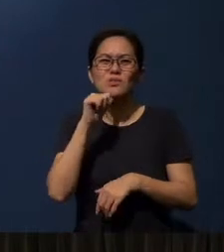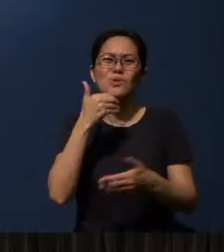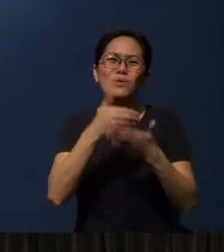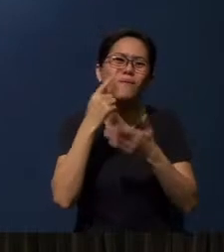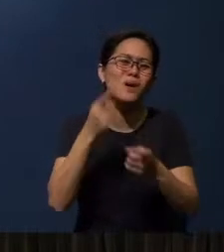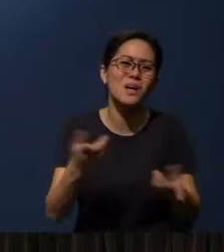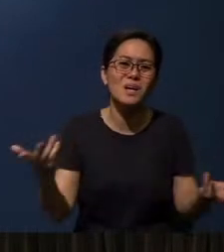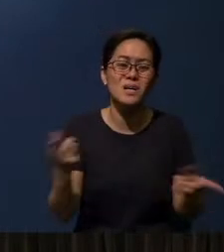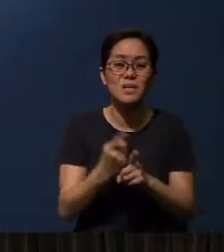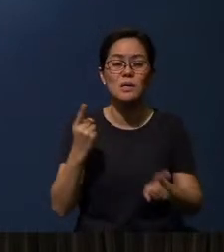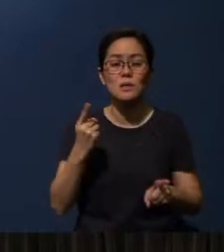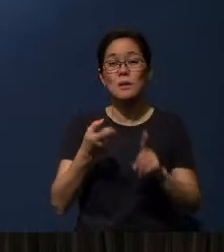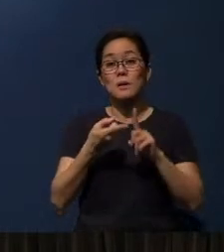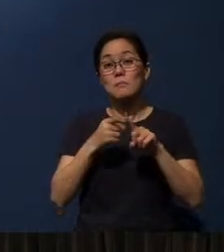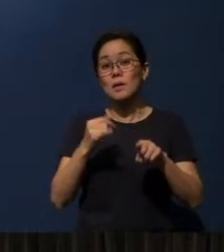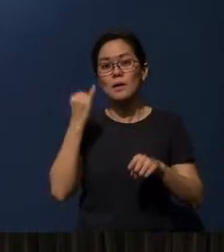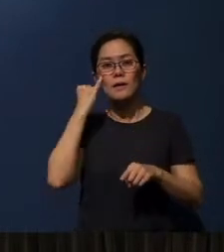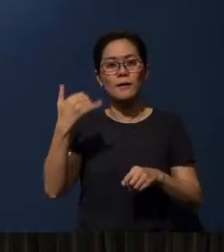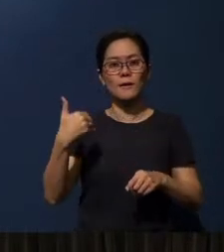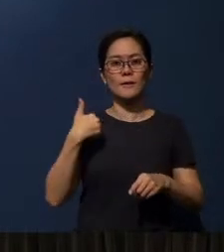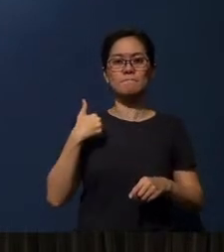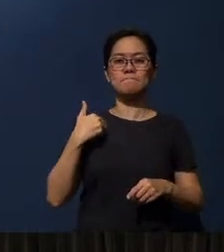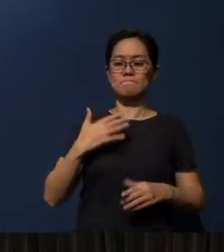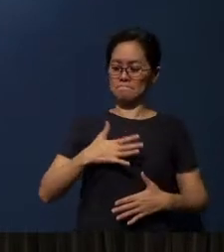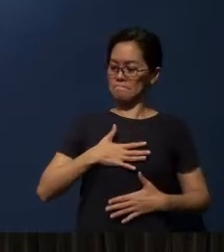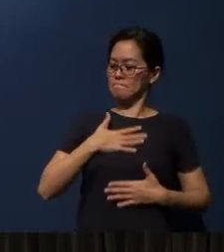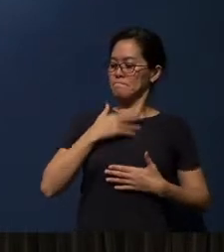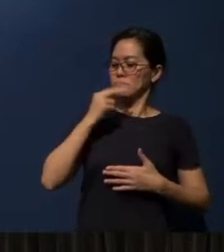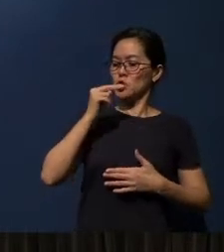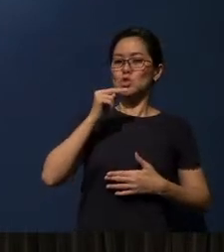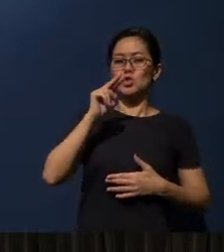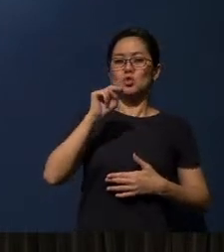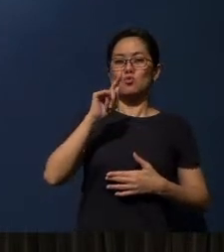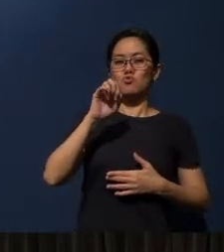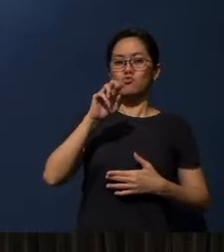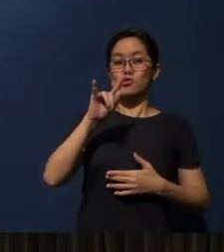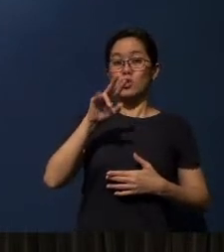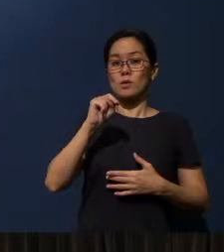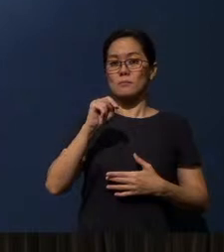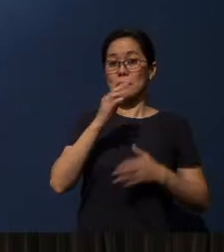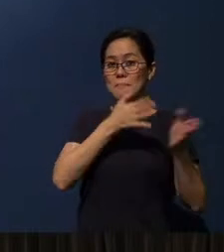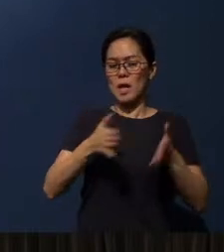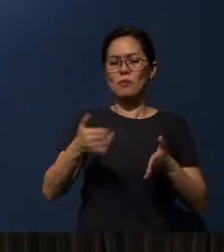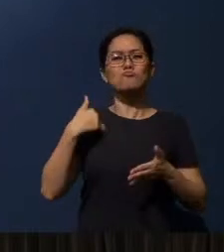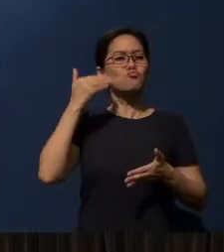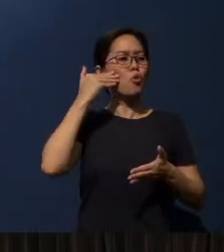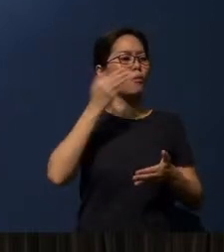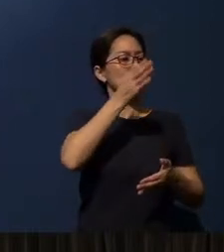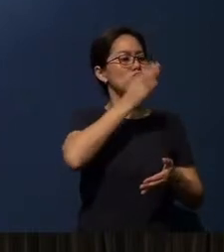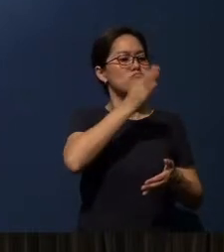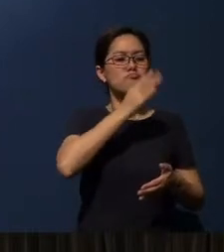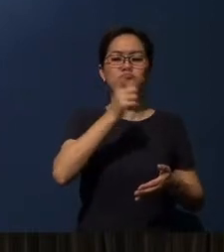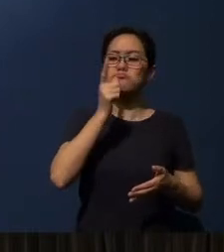But if you have a (nutrition) plan, you know what you are eating for breakfast, for lunch, for dinner.